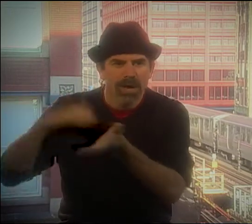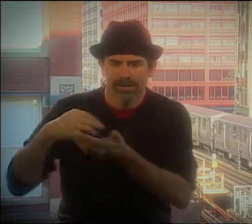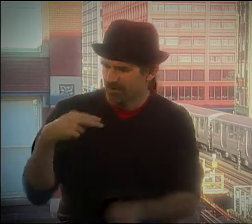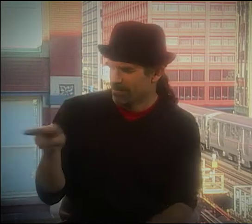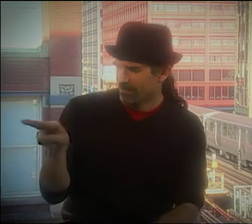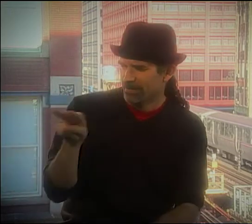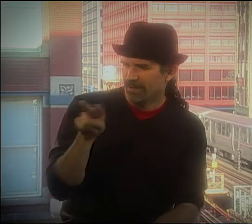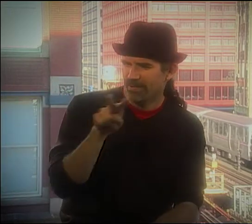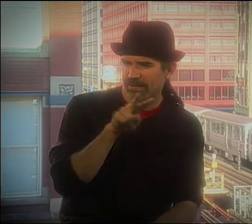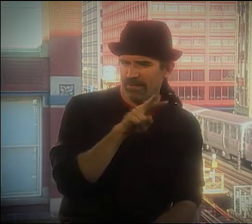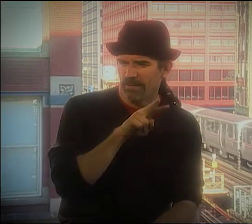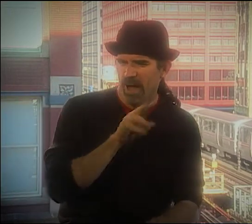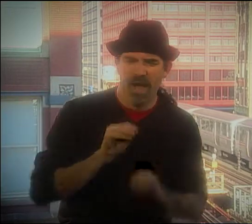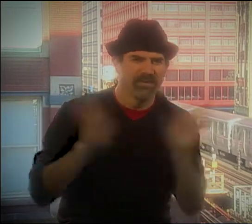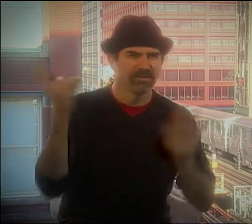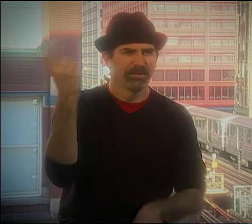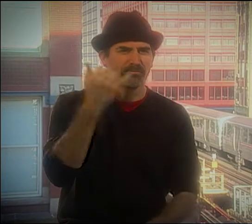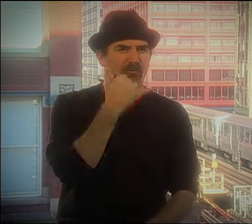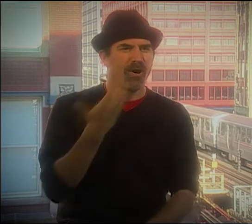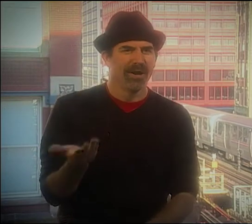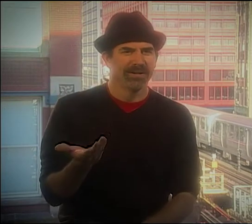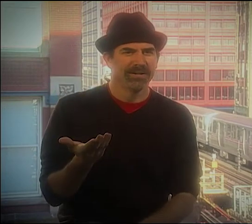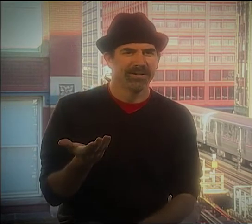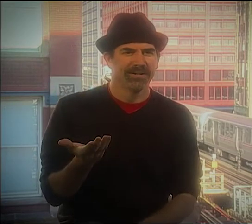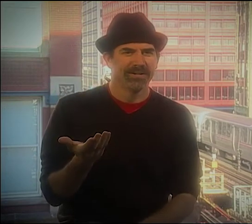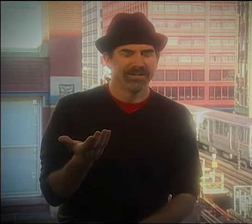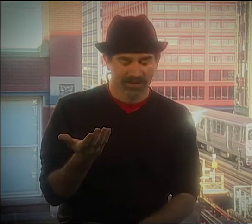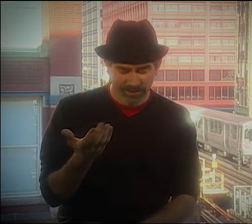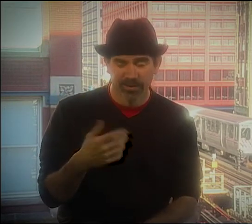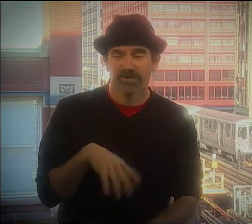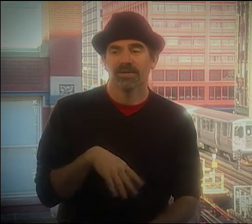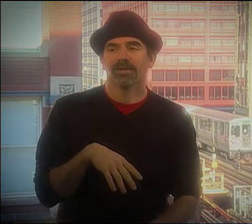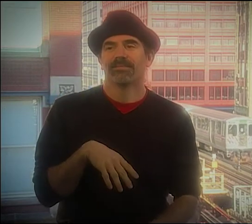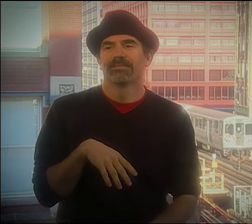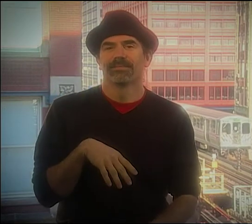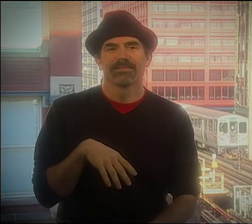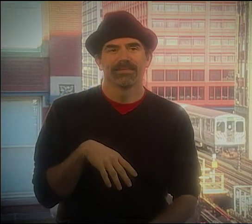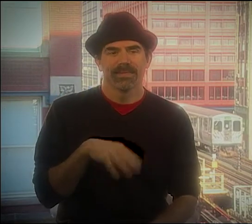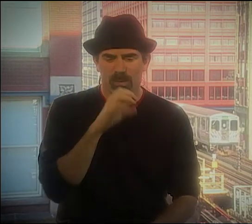AND ASK THEM TO REPEAT LIKE, "WHAT DID YOU SAY? WHAT DID YOU SAY?"